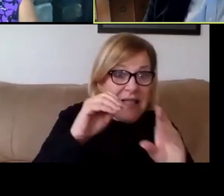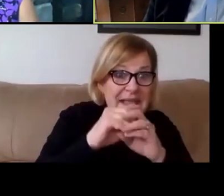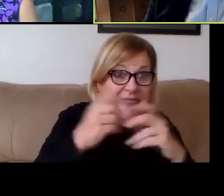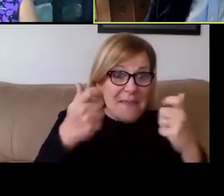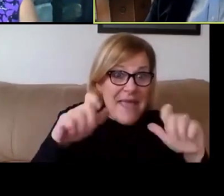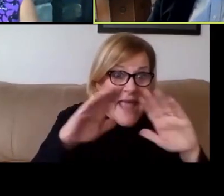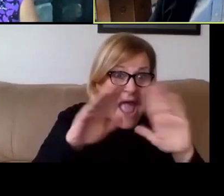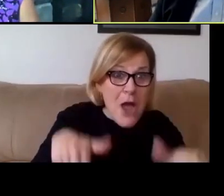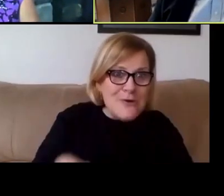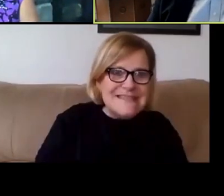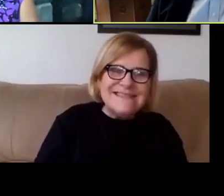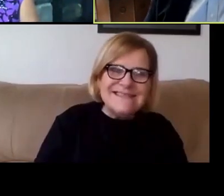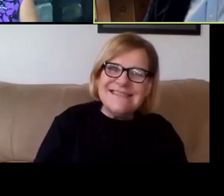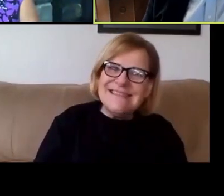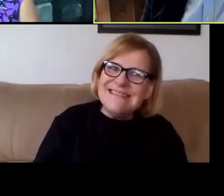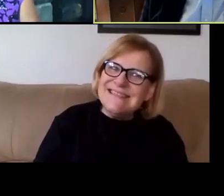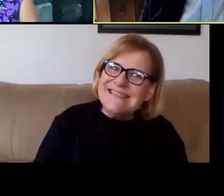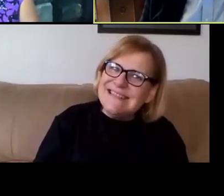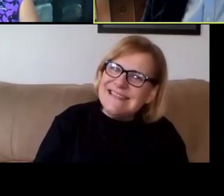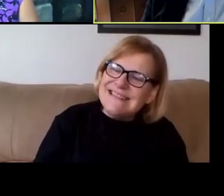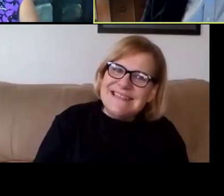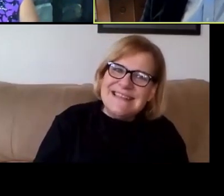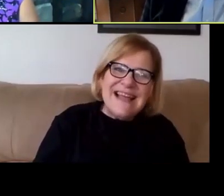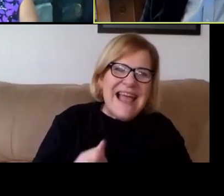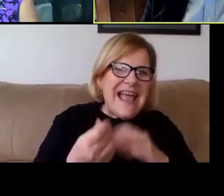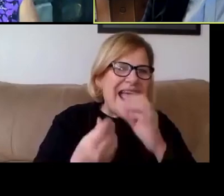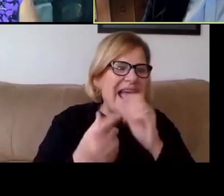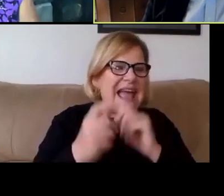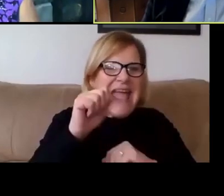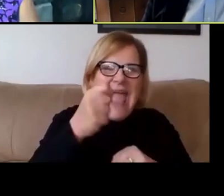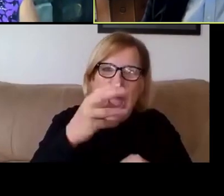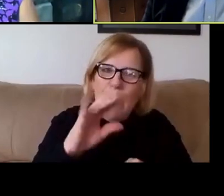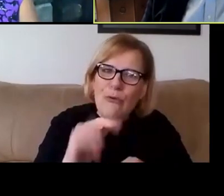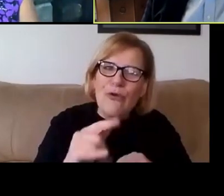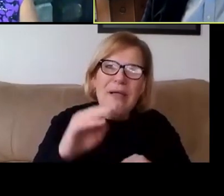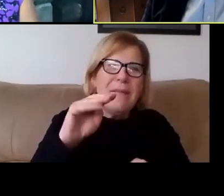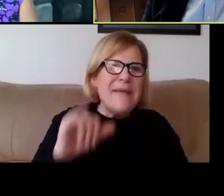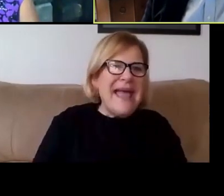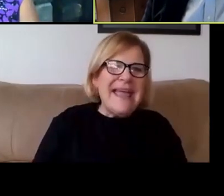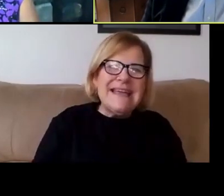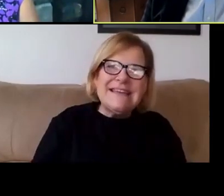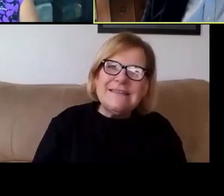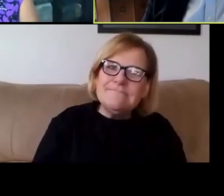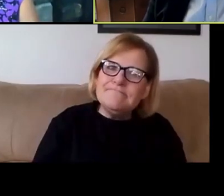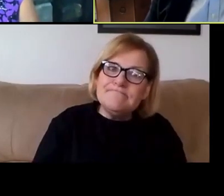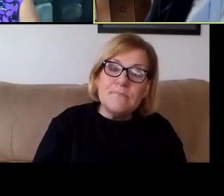in late spring in April or the beginning of May. We'll make an announcement